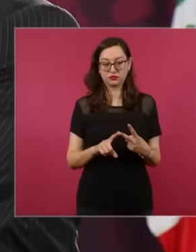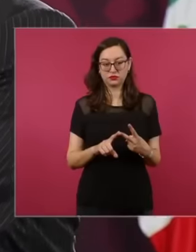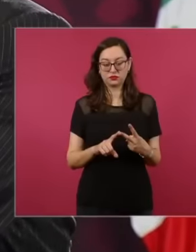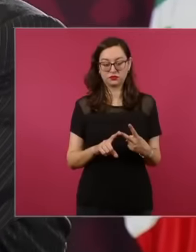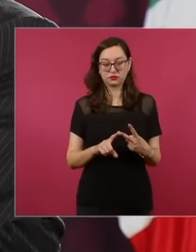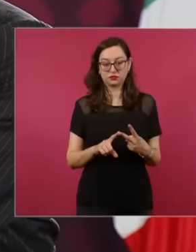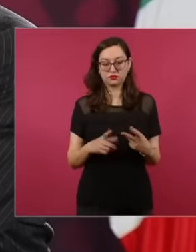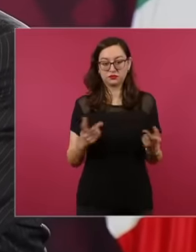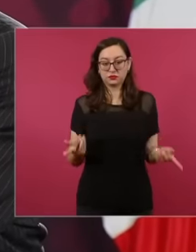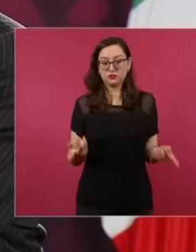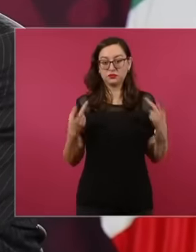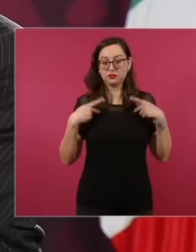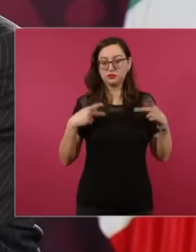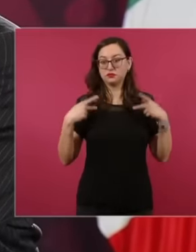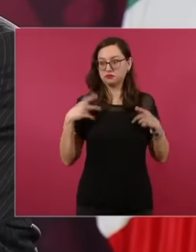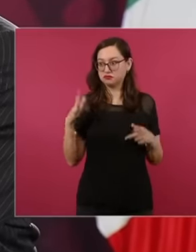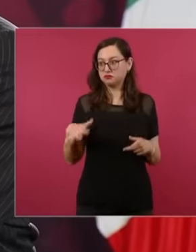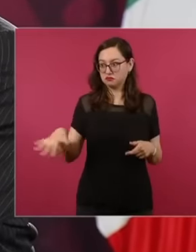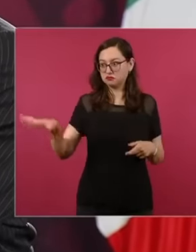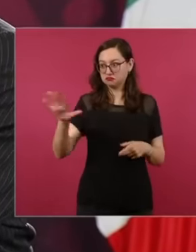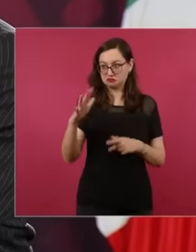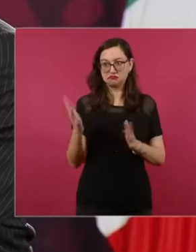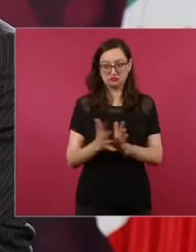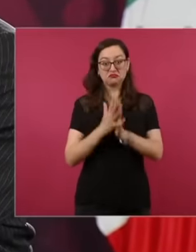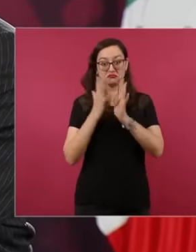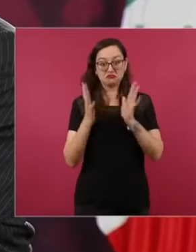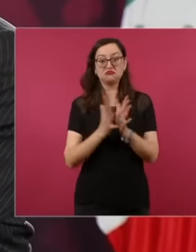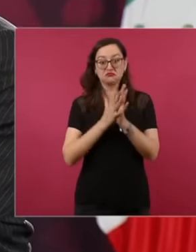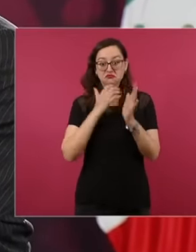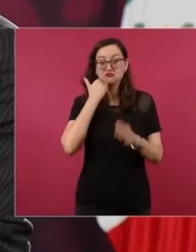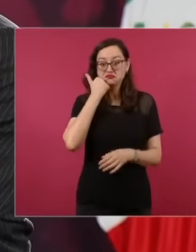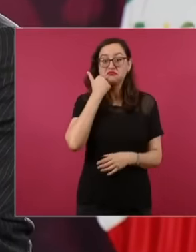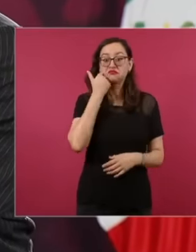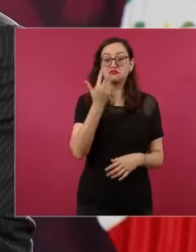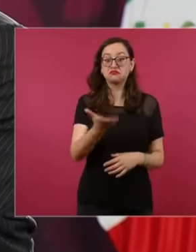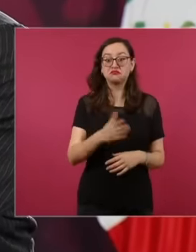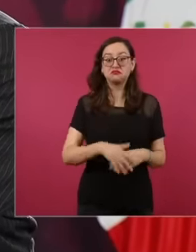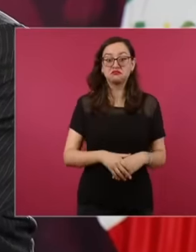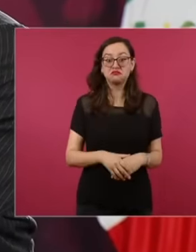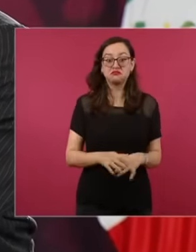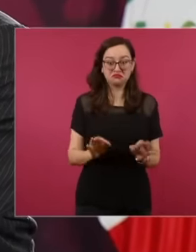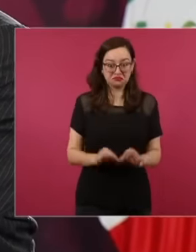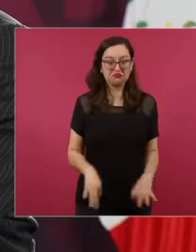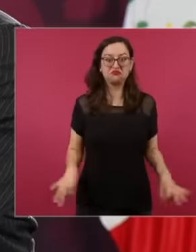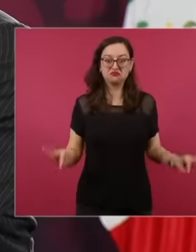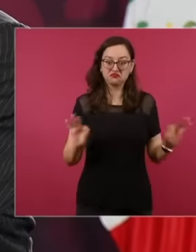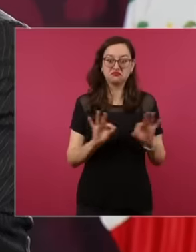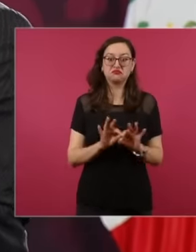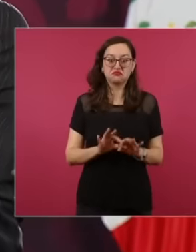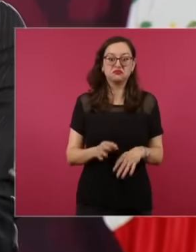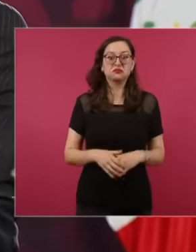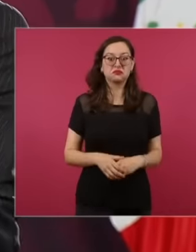participating and being taken into